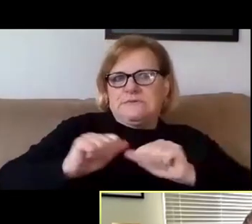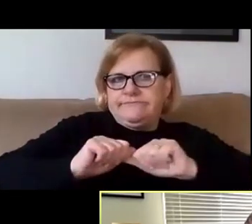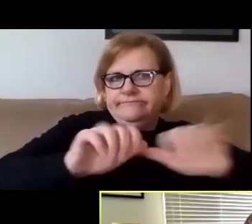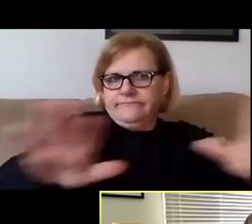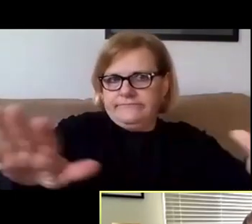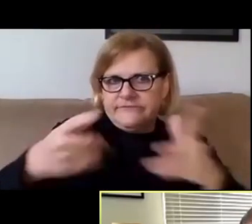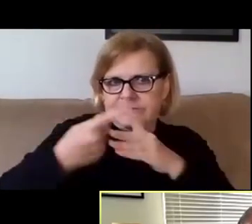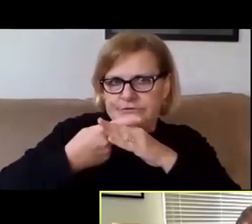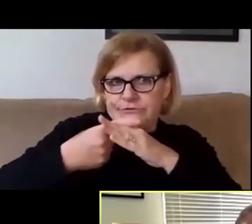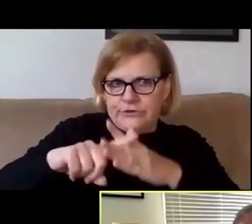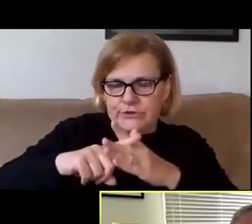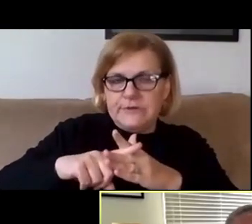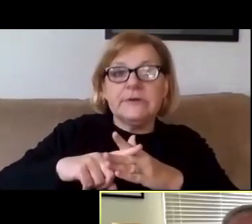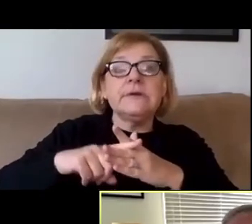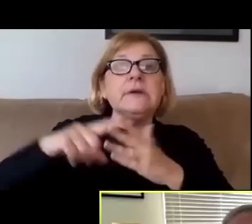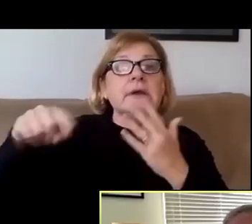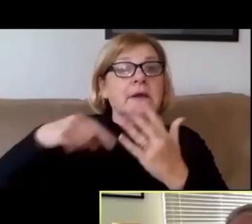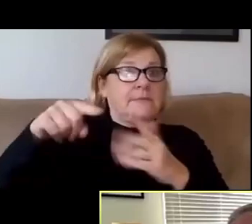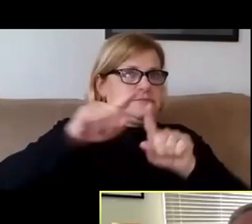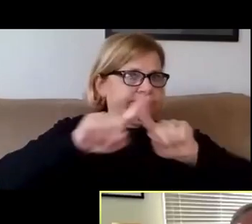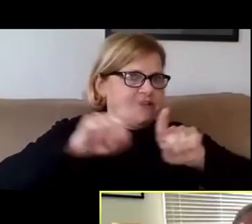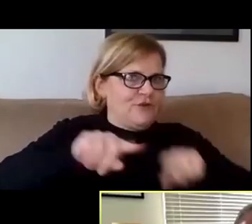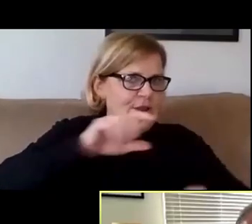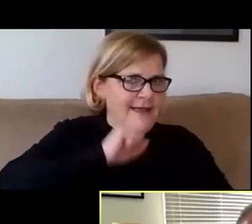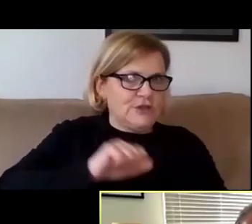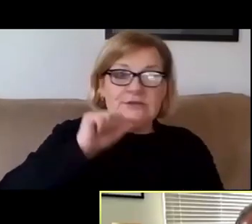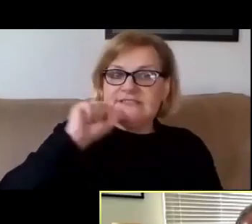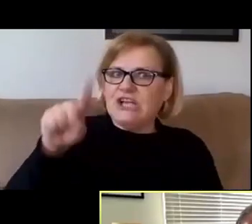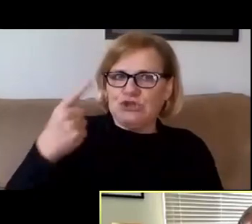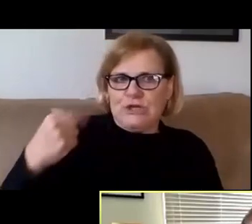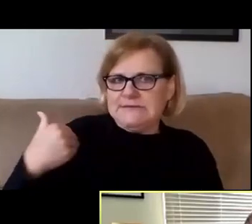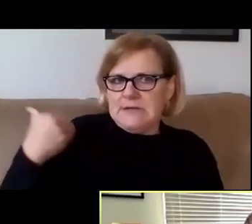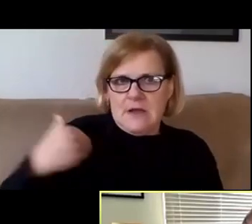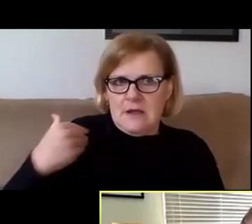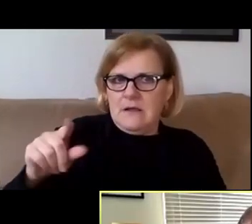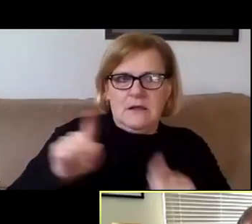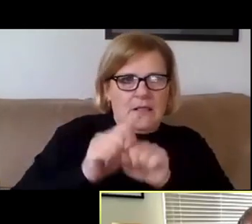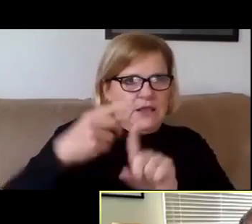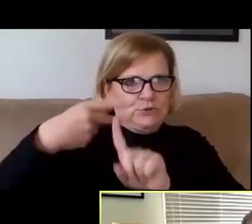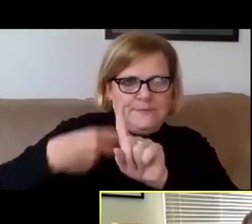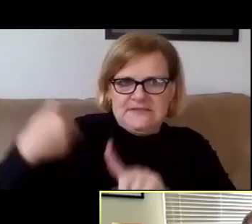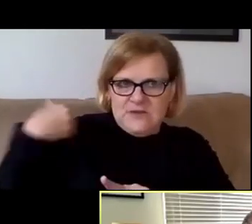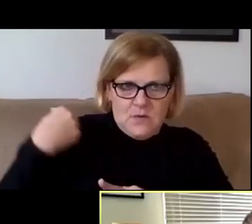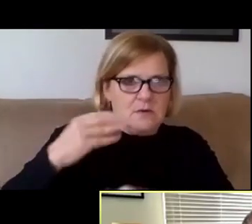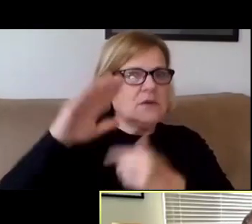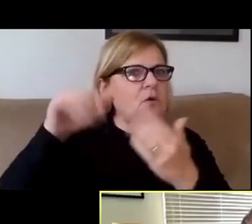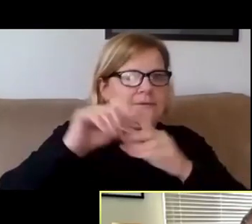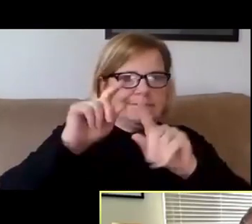The spread's happening amongst all age groups. It's not just young people as it was a couple of months ago. It's all age groups.